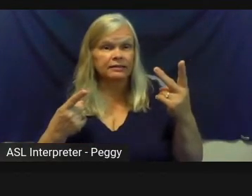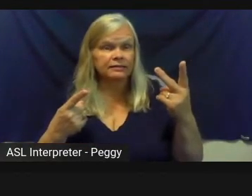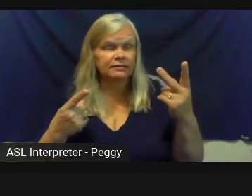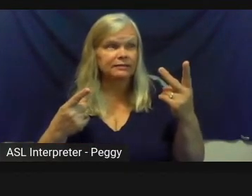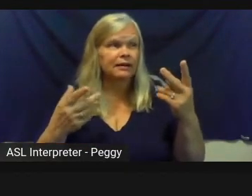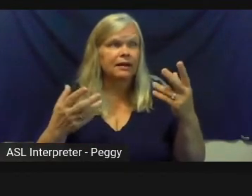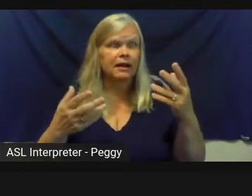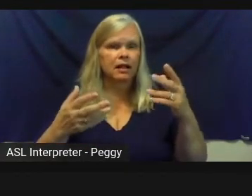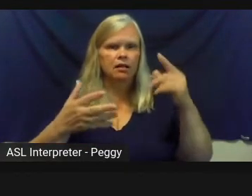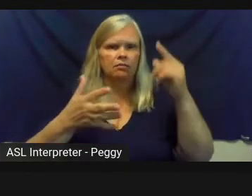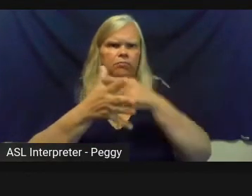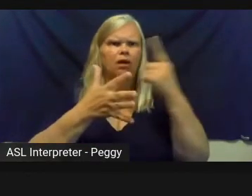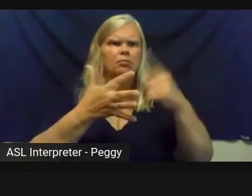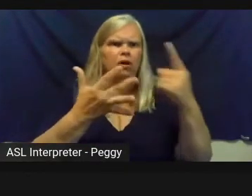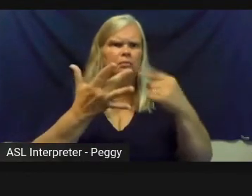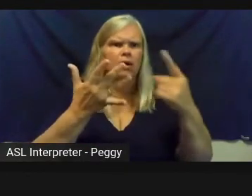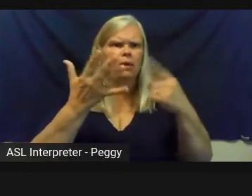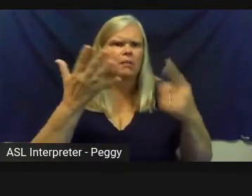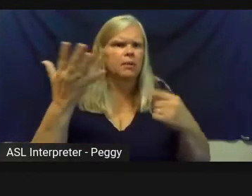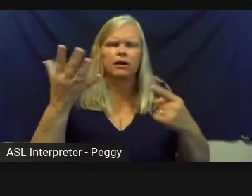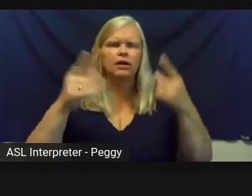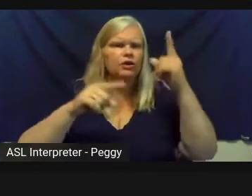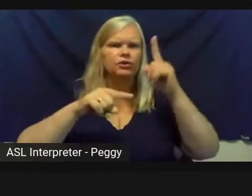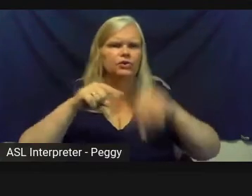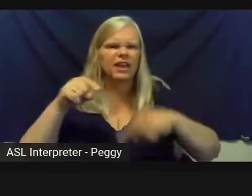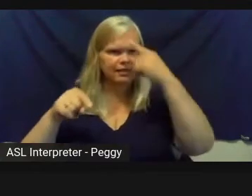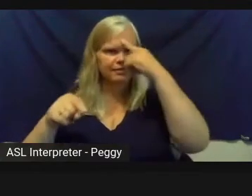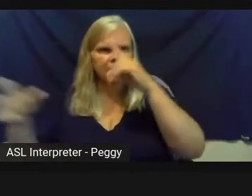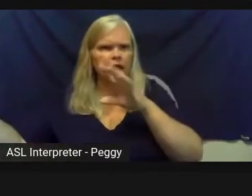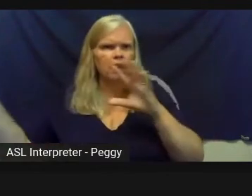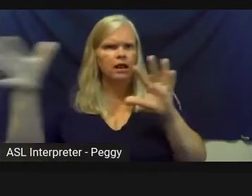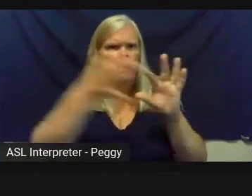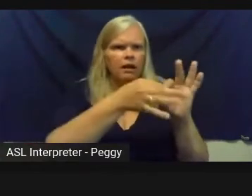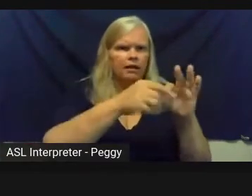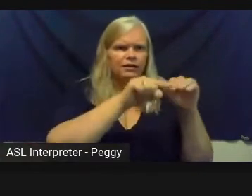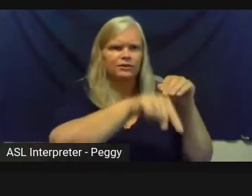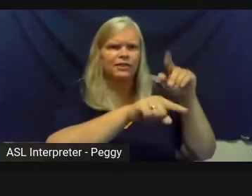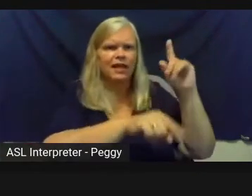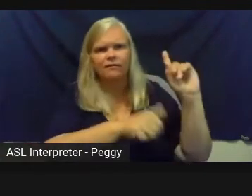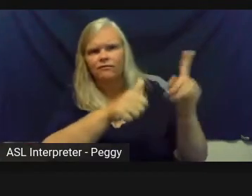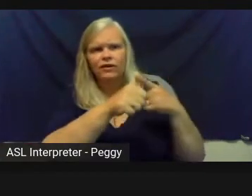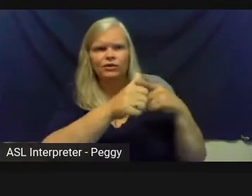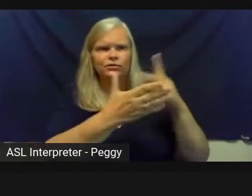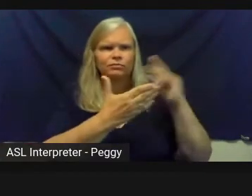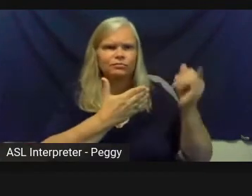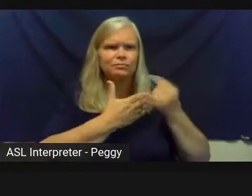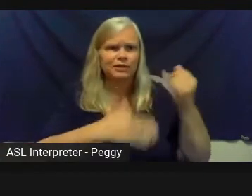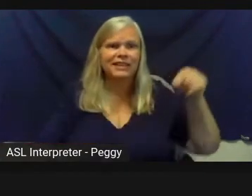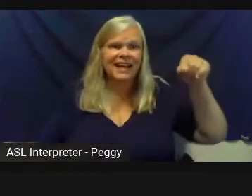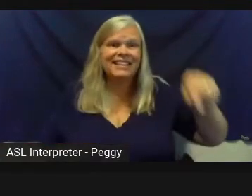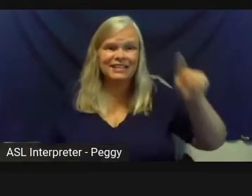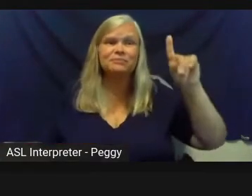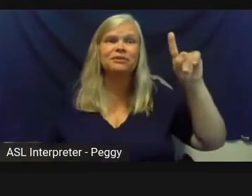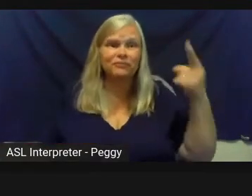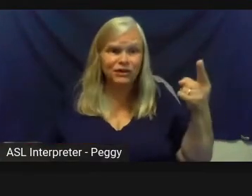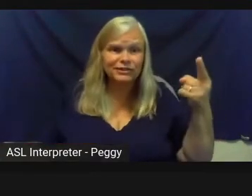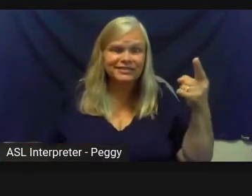specifically to one project and say that, you know, this was the first phase, and this is the final phase.